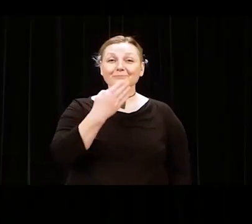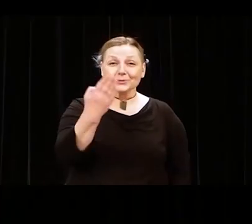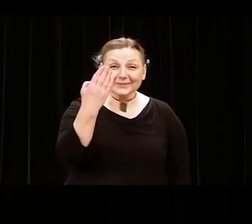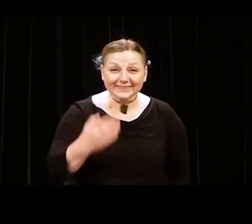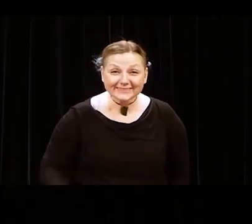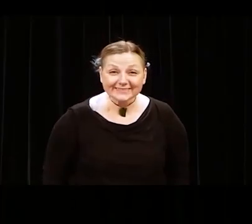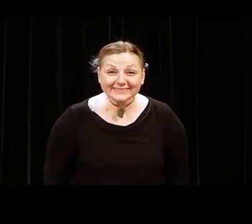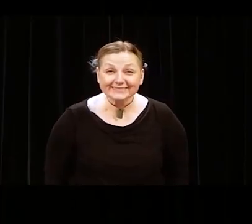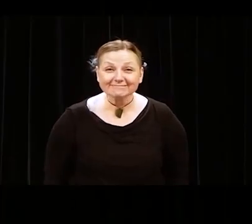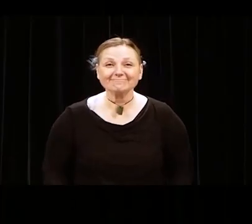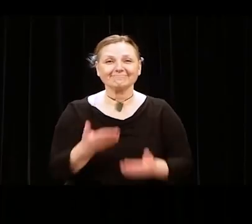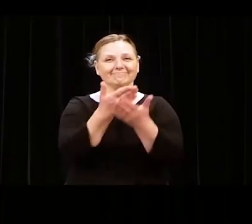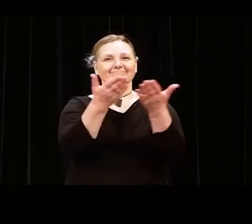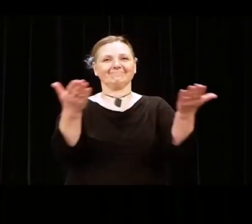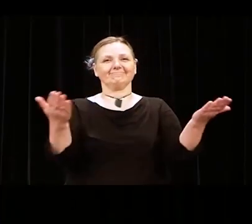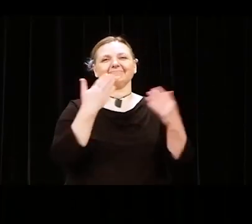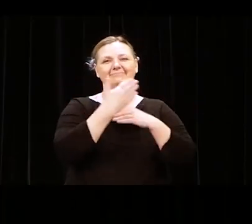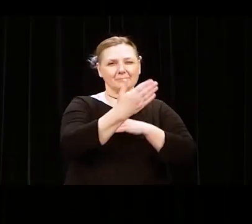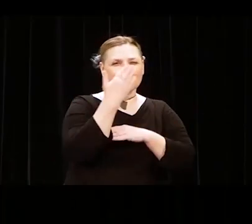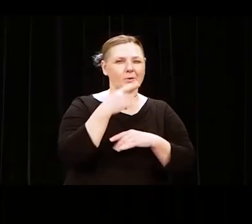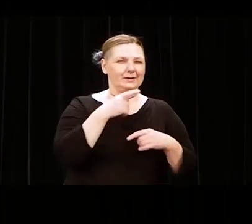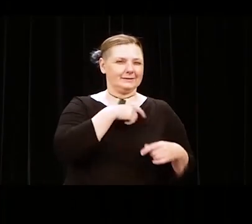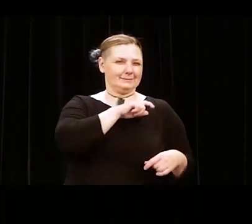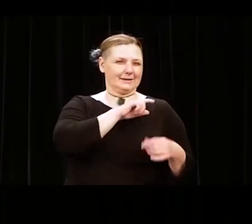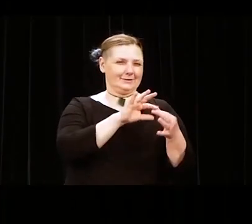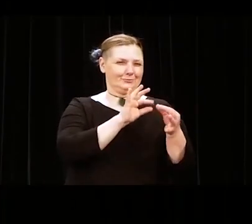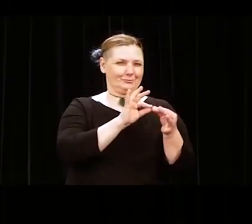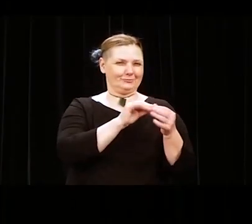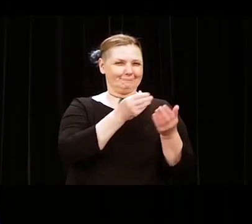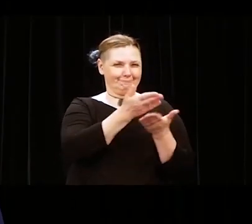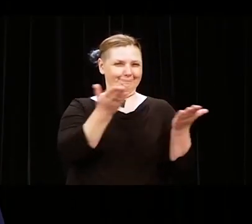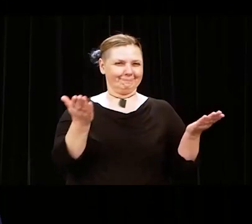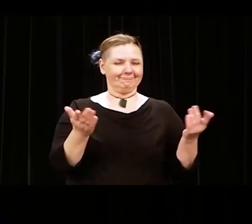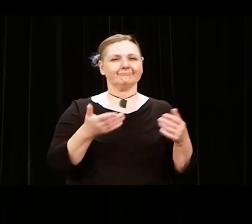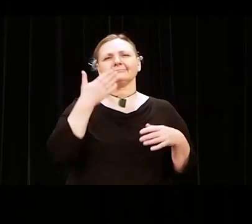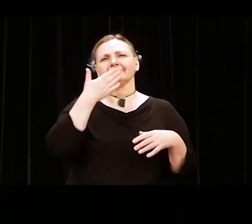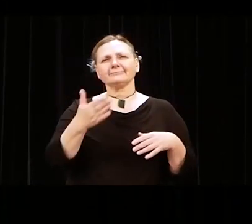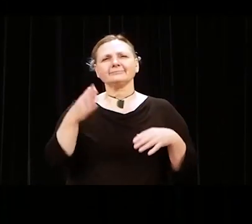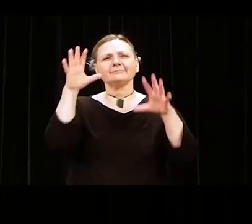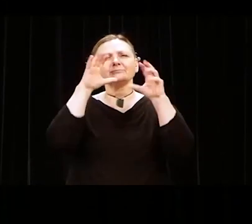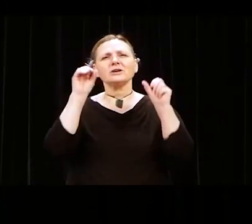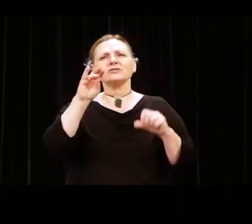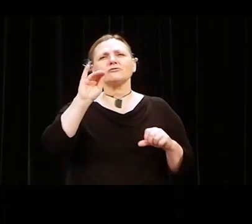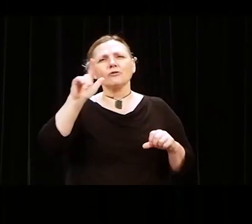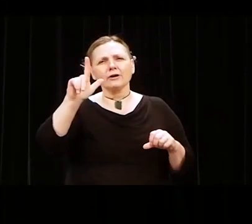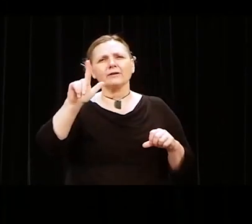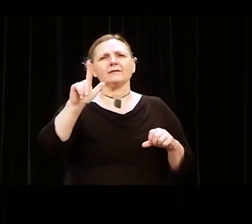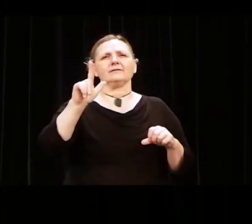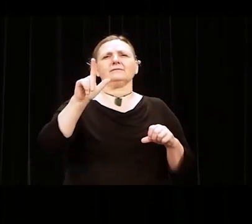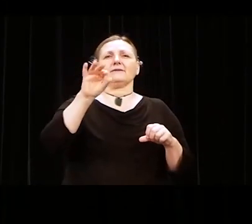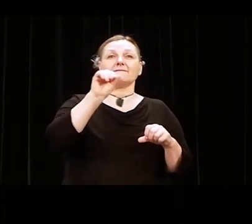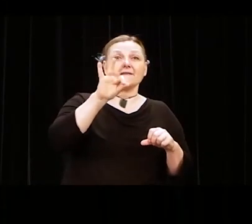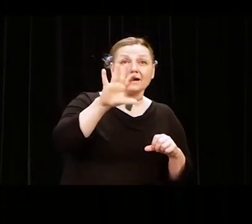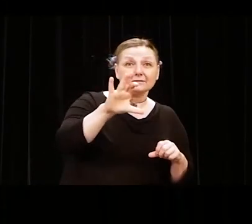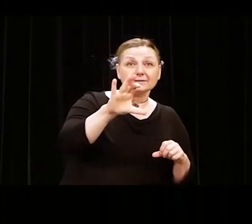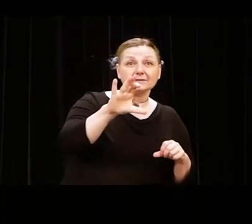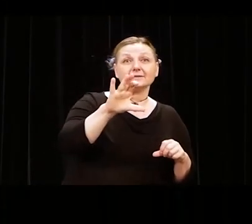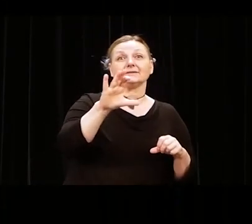Good morning everyone. Buenos dias a todos Thank you President Royal, faculty, staff, students and family members.